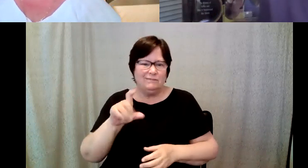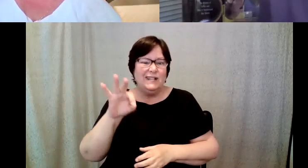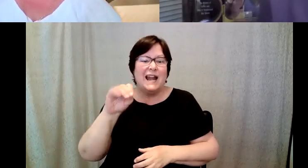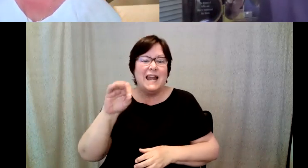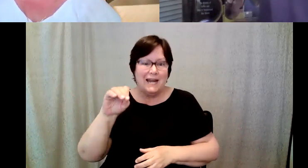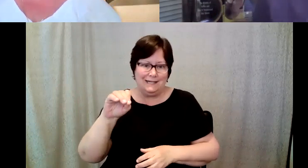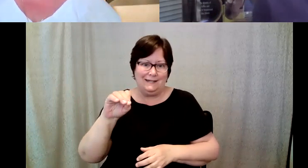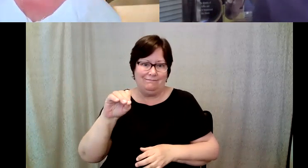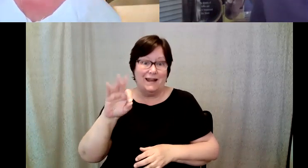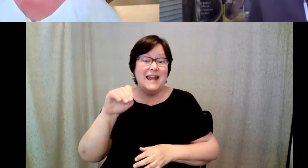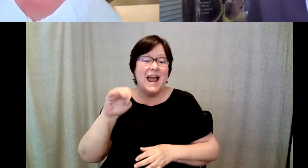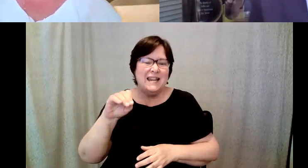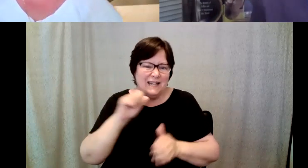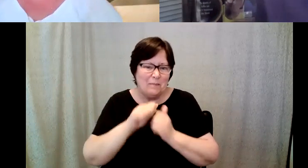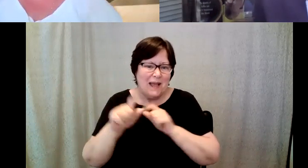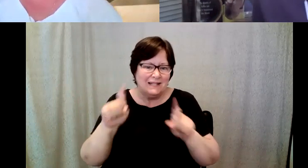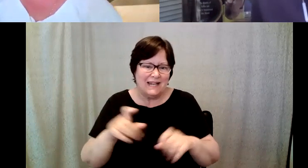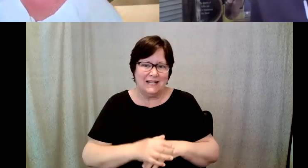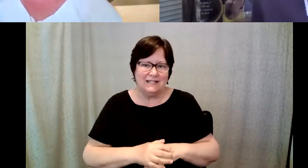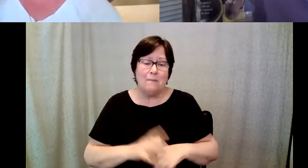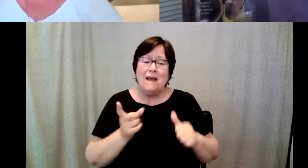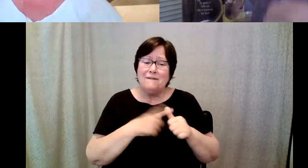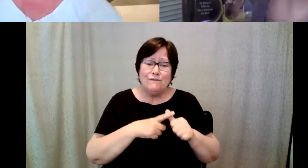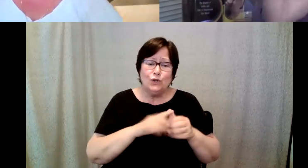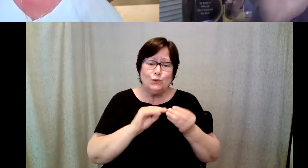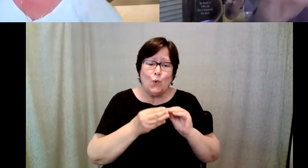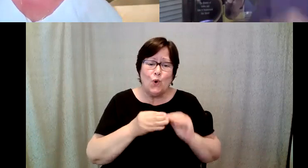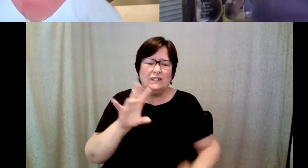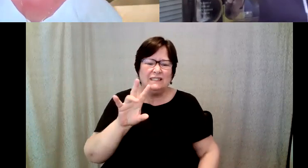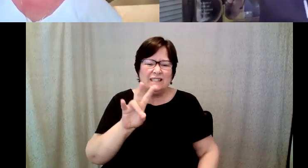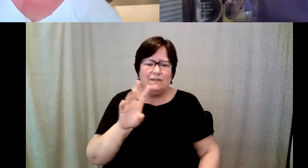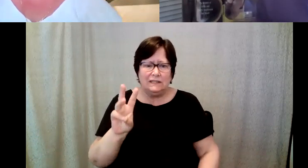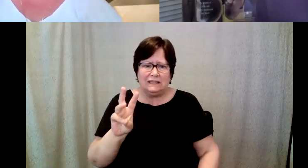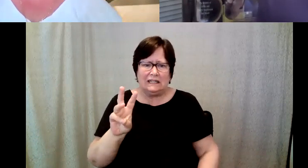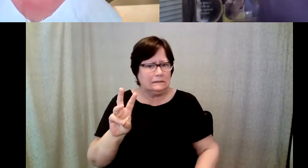D. Major Cohen: I would share with you my first score was 76 so there was a good gap there.